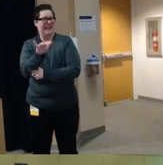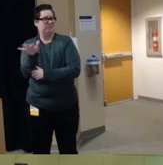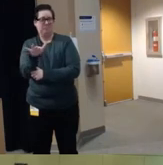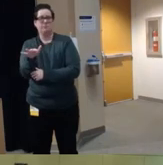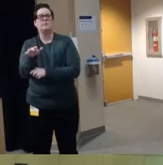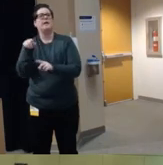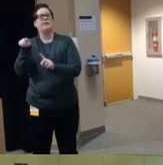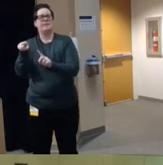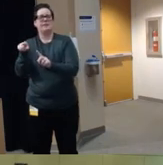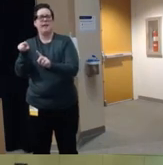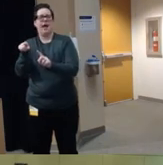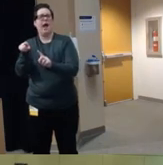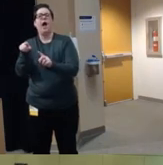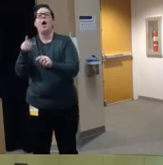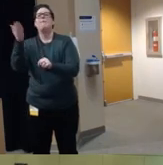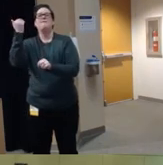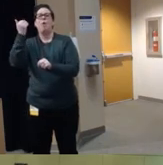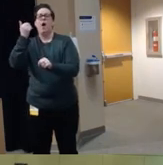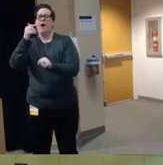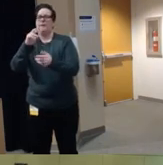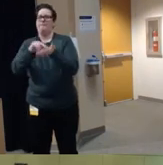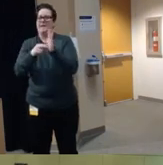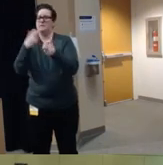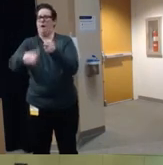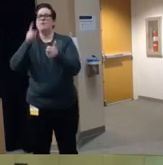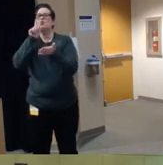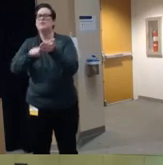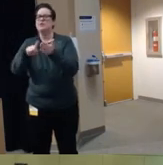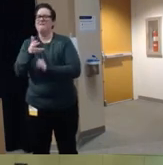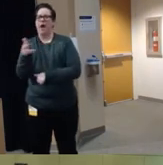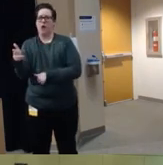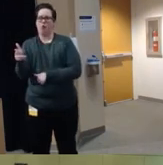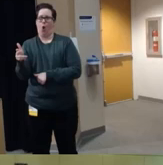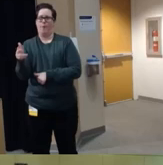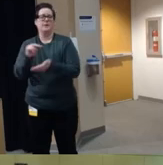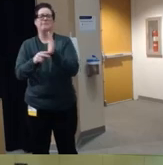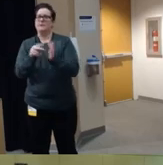of firearm research in the US um and so we had several decades where we just did not have um